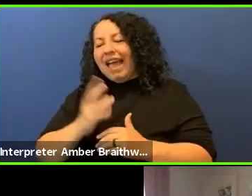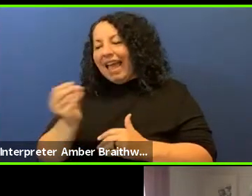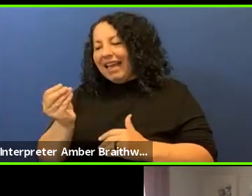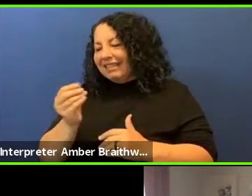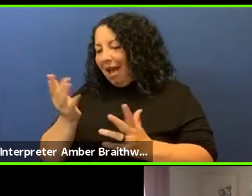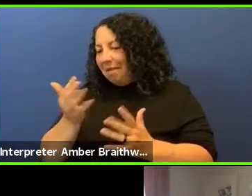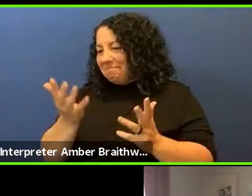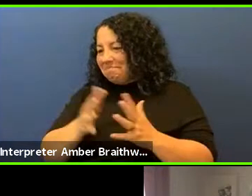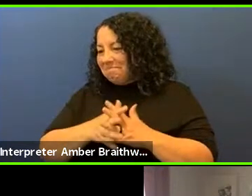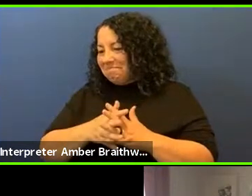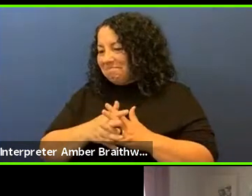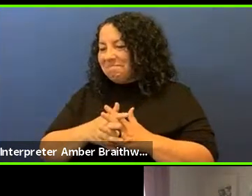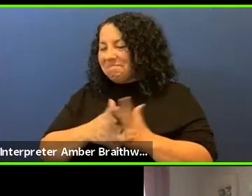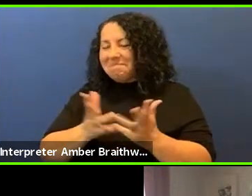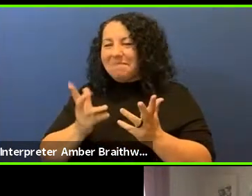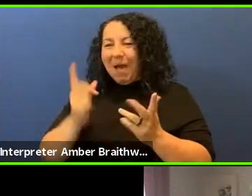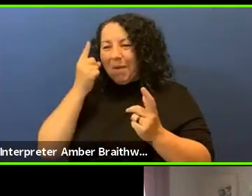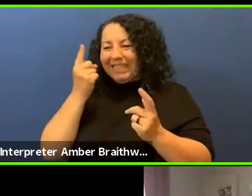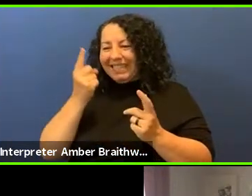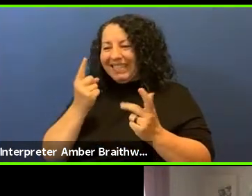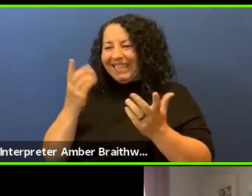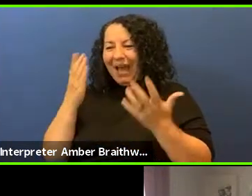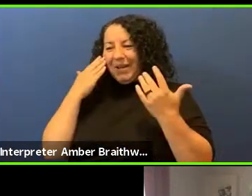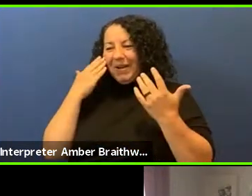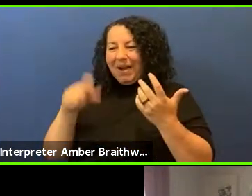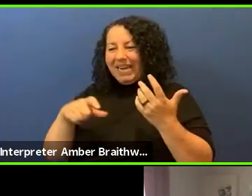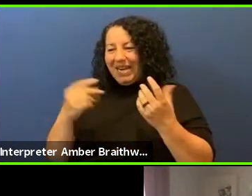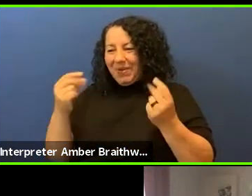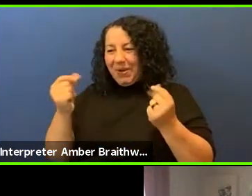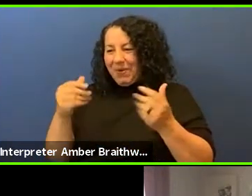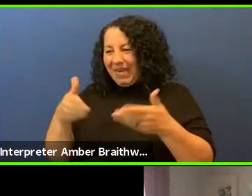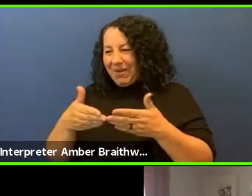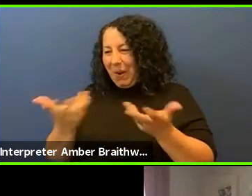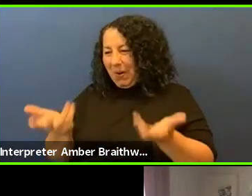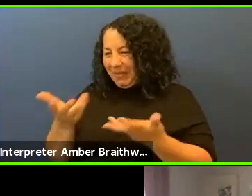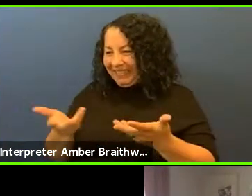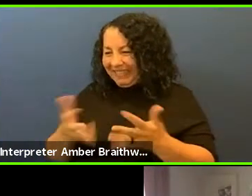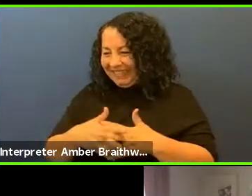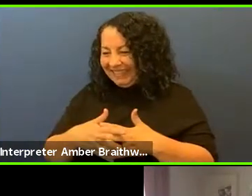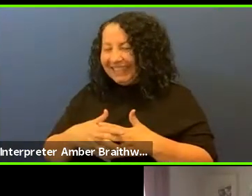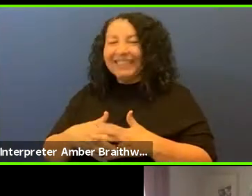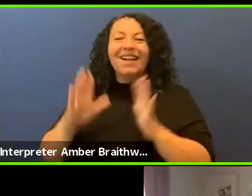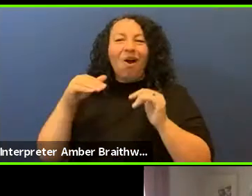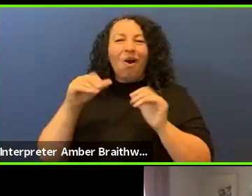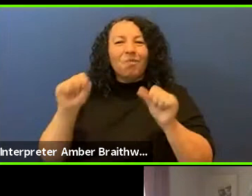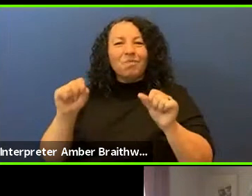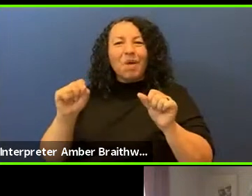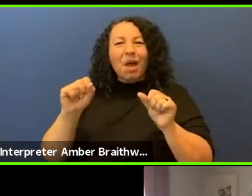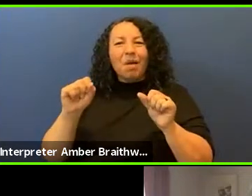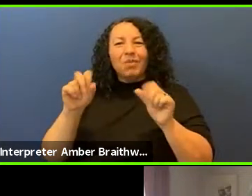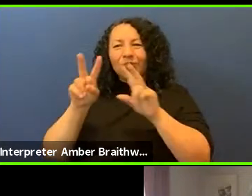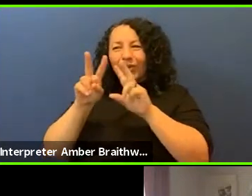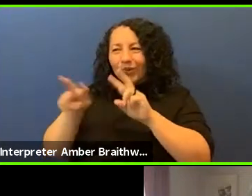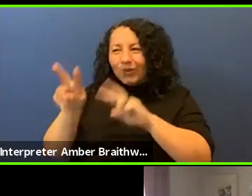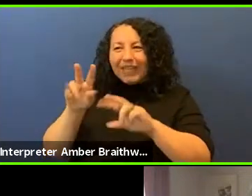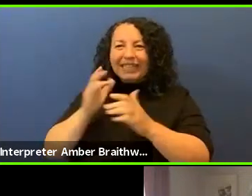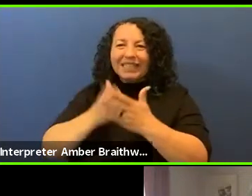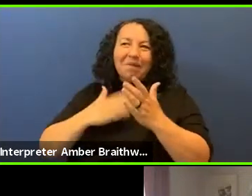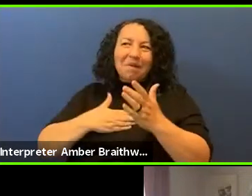Yeah I was like "oh no, I need a really quick intro" but um I hope we'll be able to look at some of my art soon.